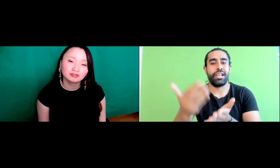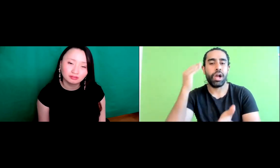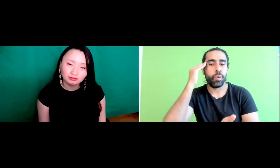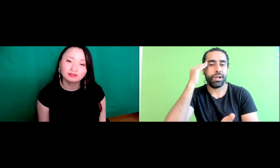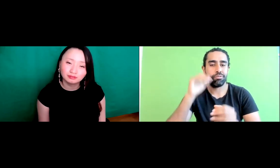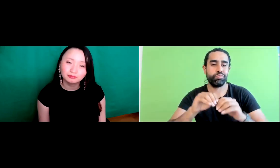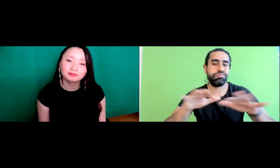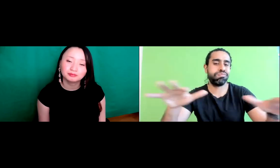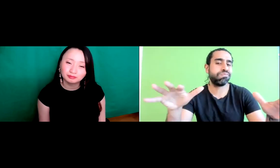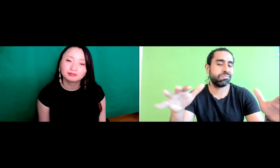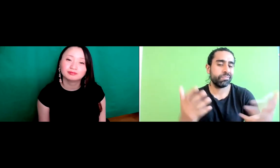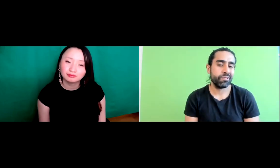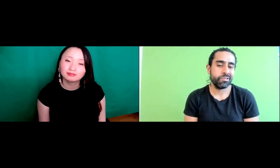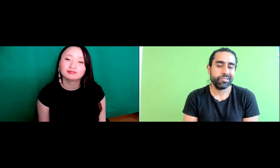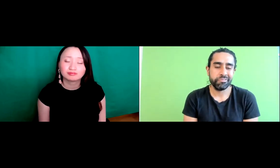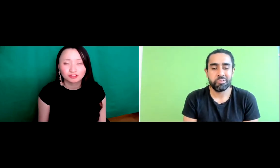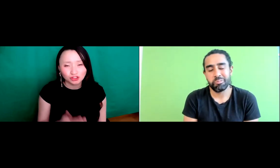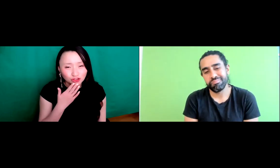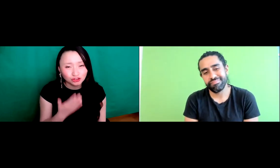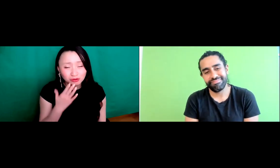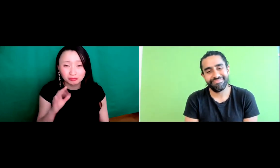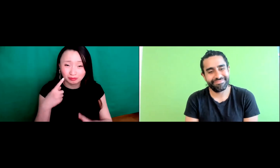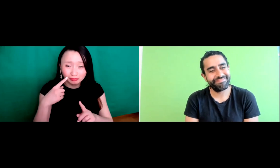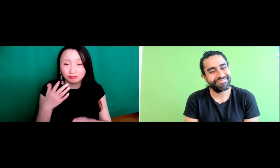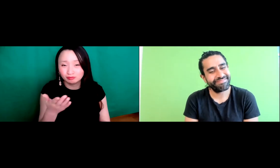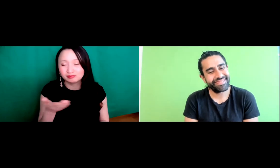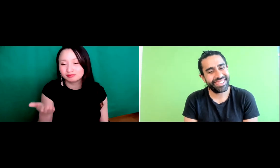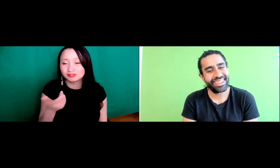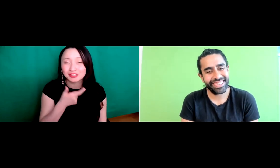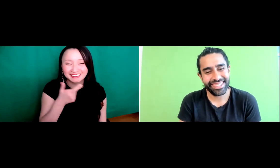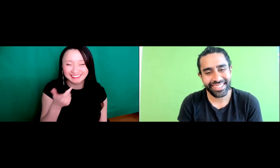It's important that we really bring awareness and bring knowledge and disperse it where